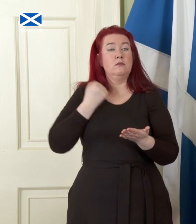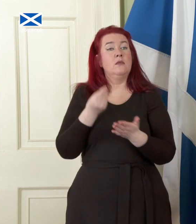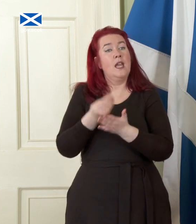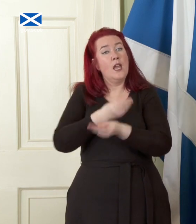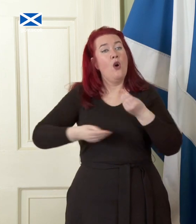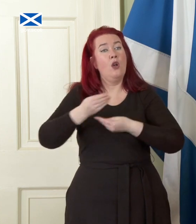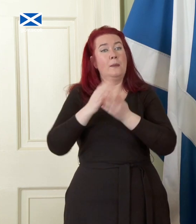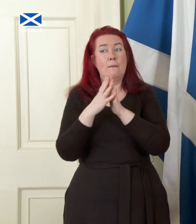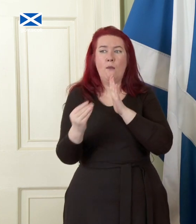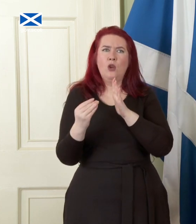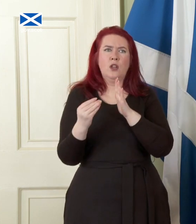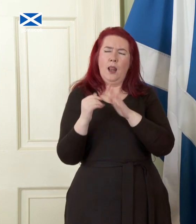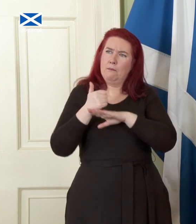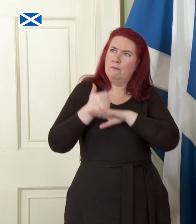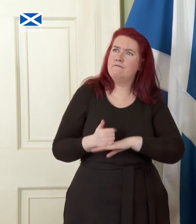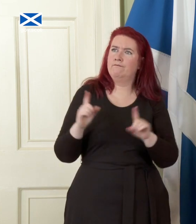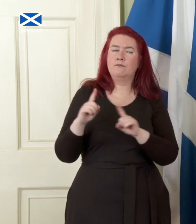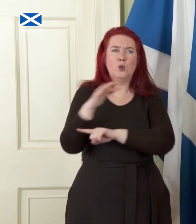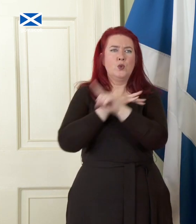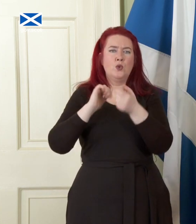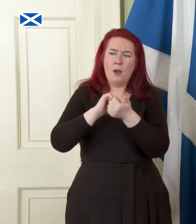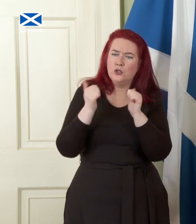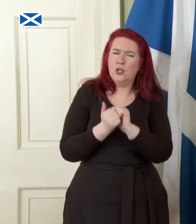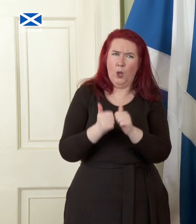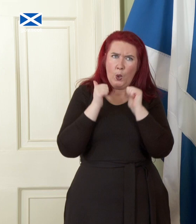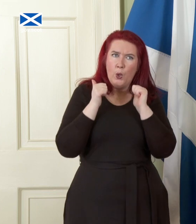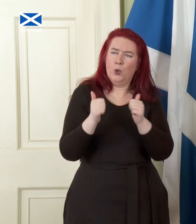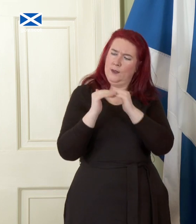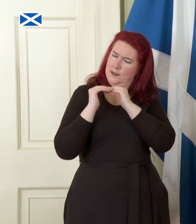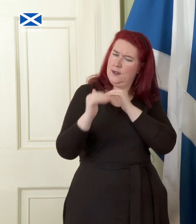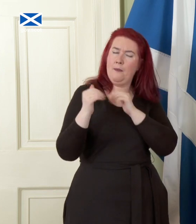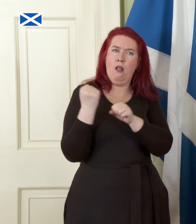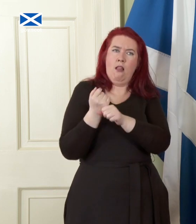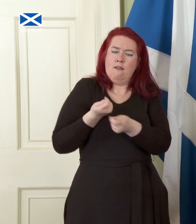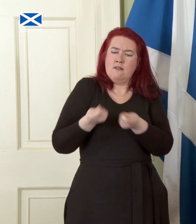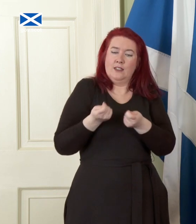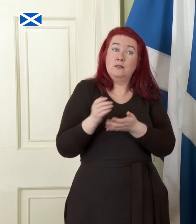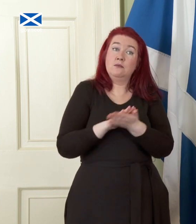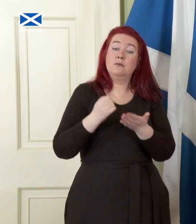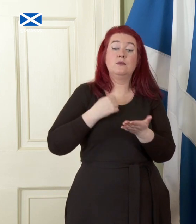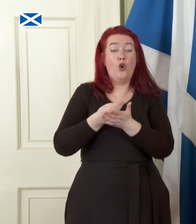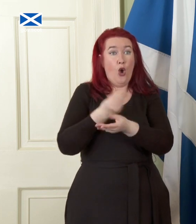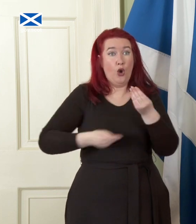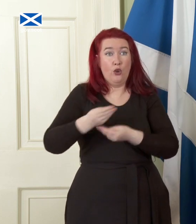partnership, and good stable governance, we can build a well-being economy that works for all.